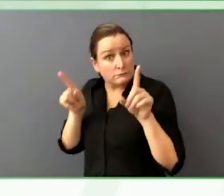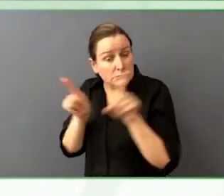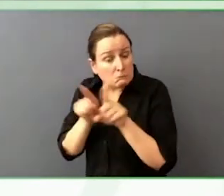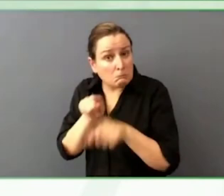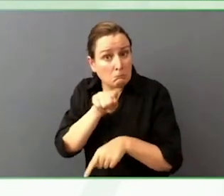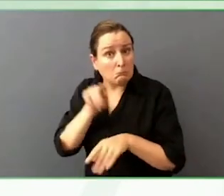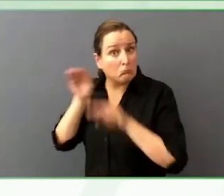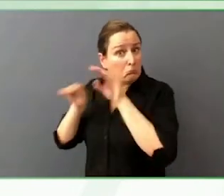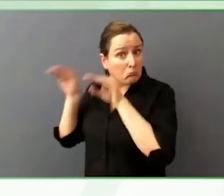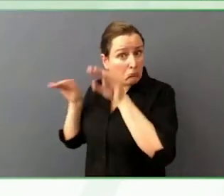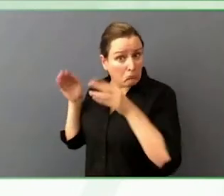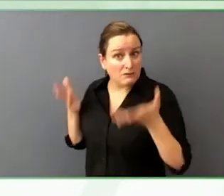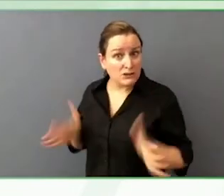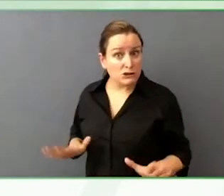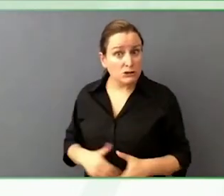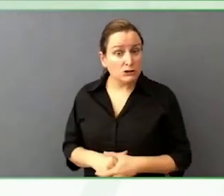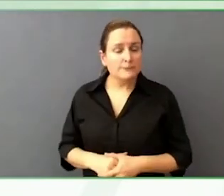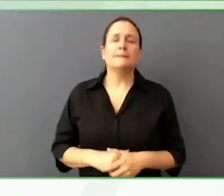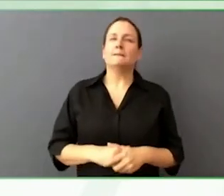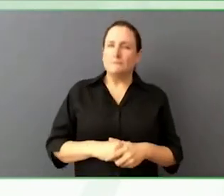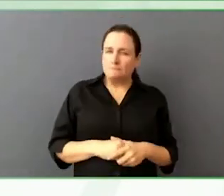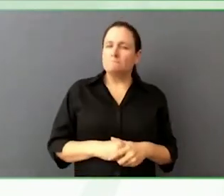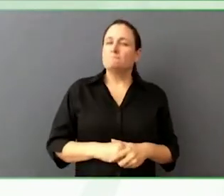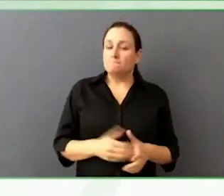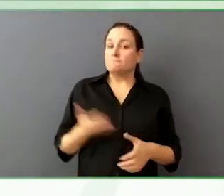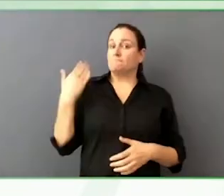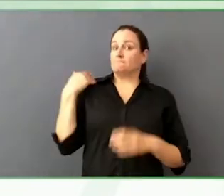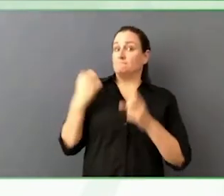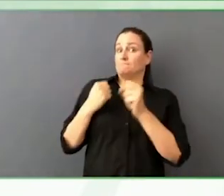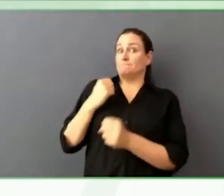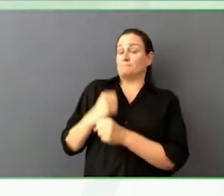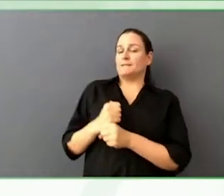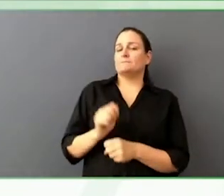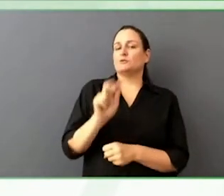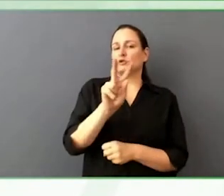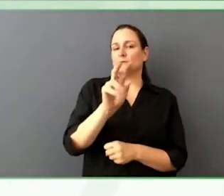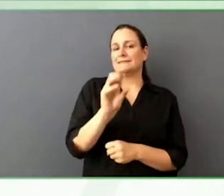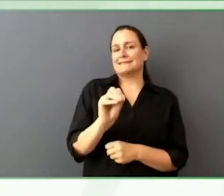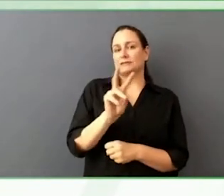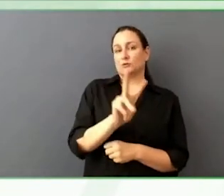Started in 2021. As a result of doing work over time, I thought it would be greater